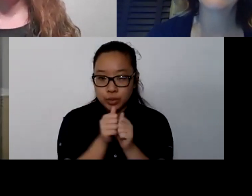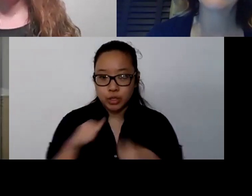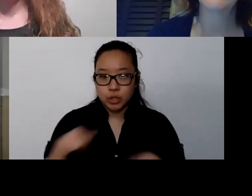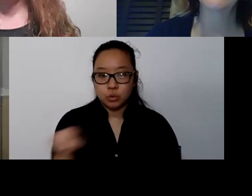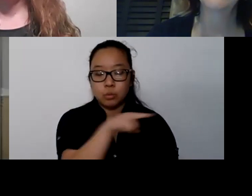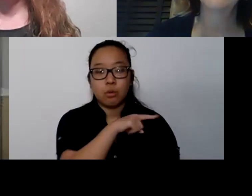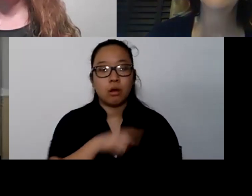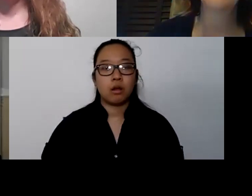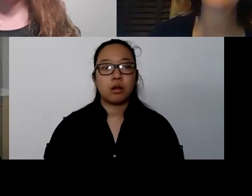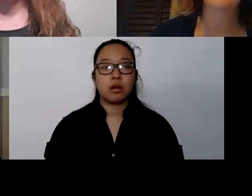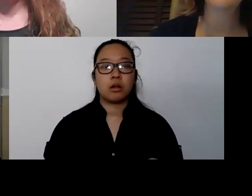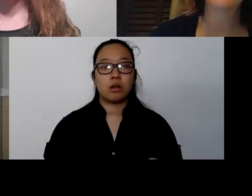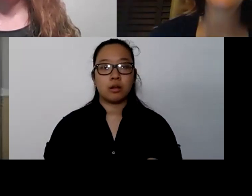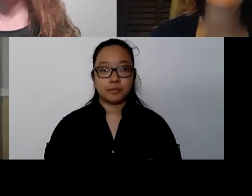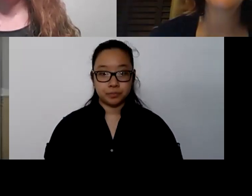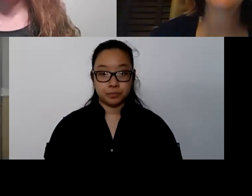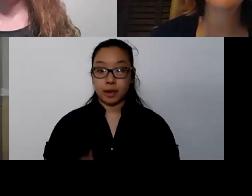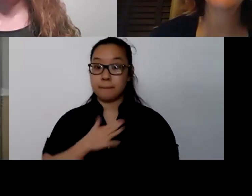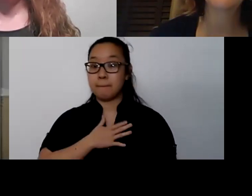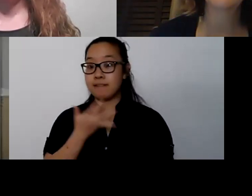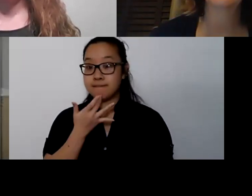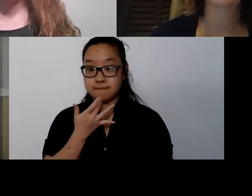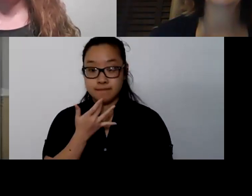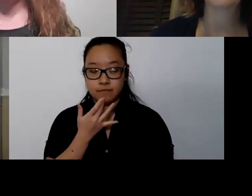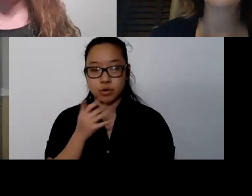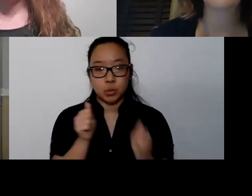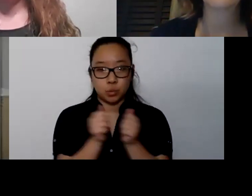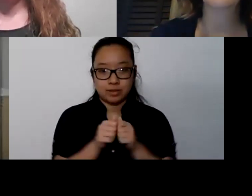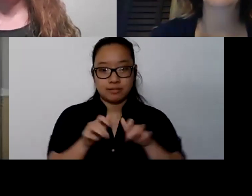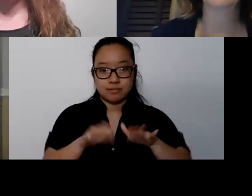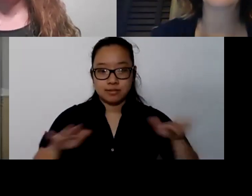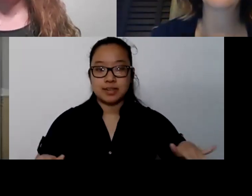On my sheet, one of my favorites that I have used with youth for a long time is an app called Smiling Mind.